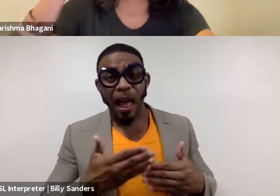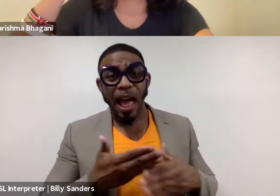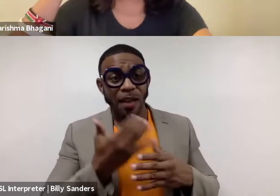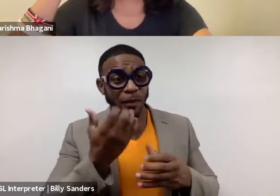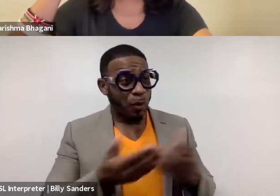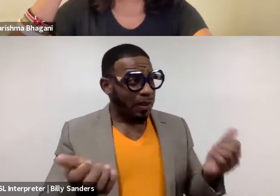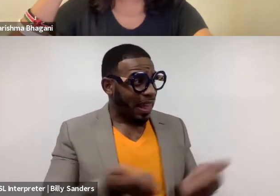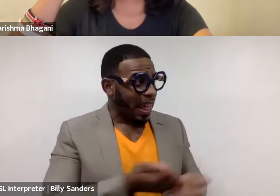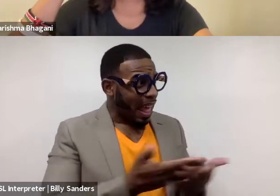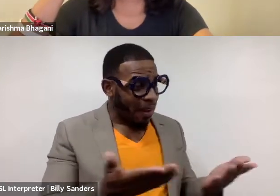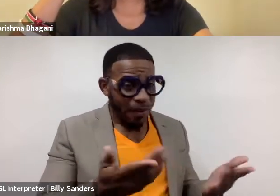from a day to another?